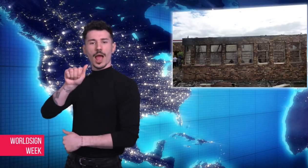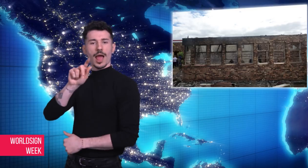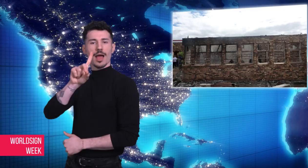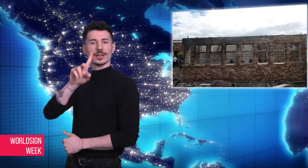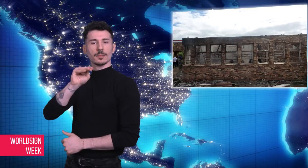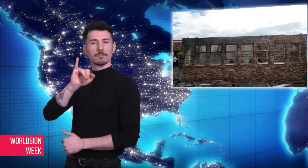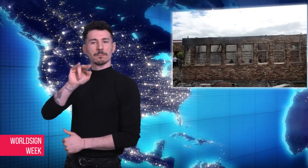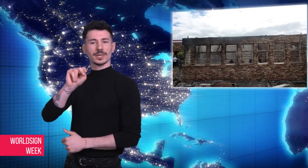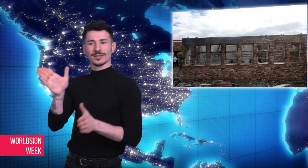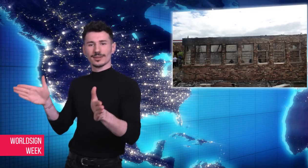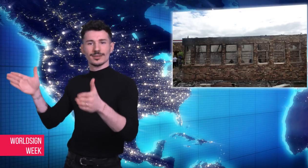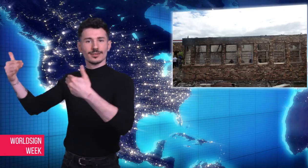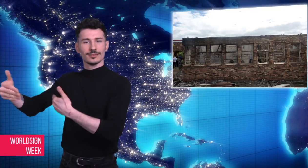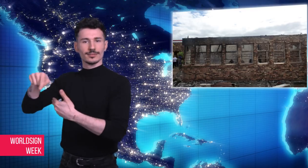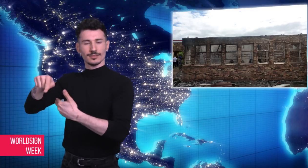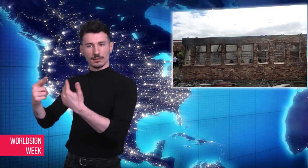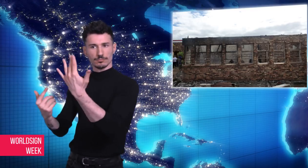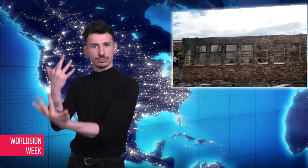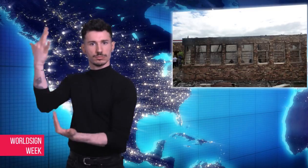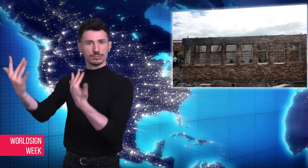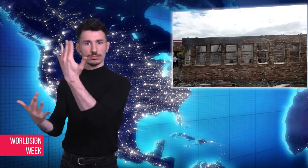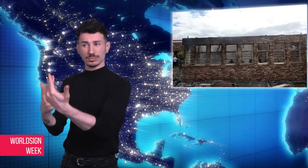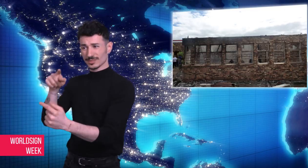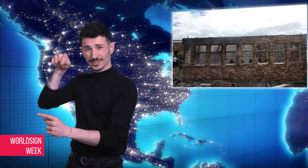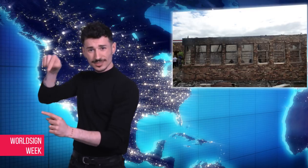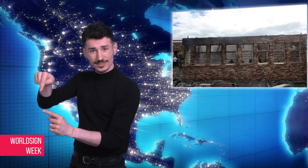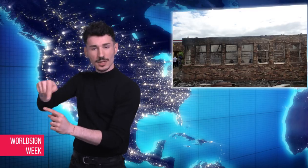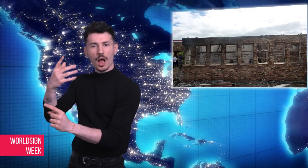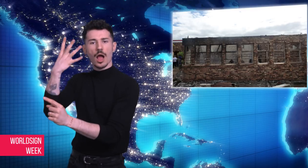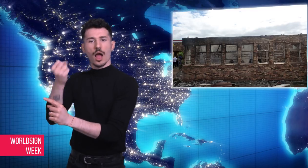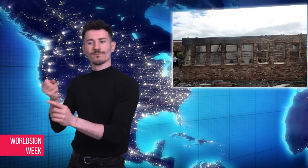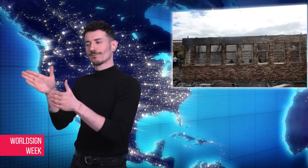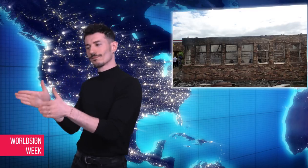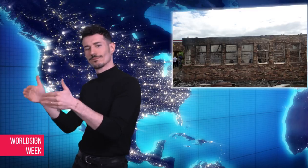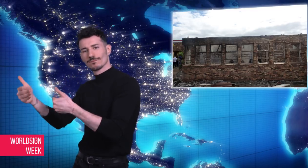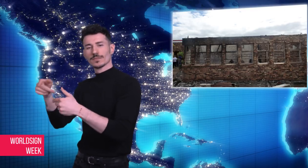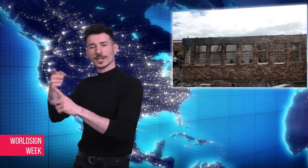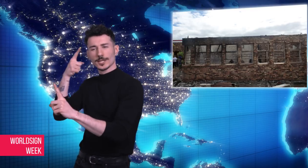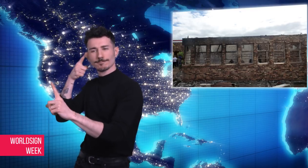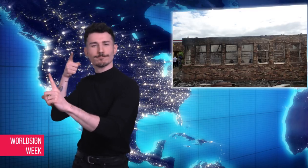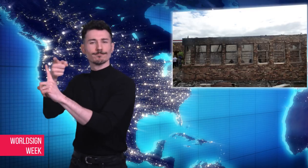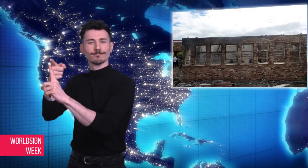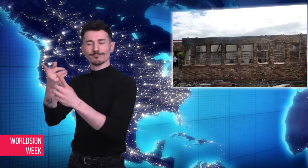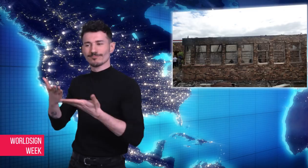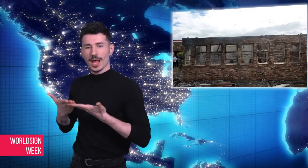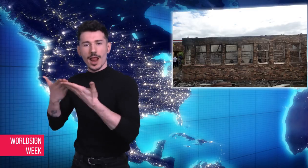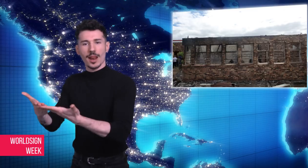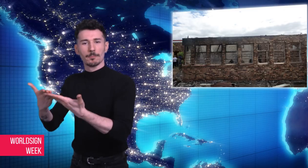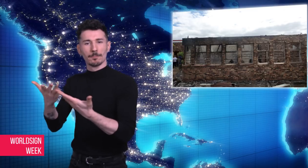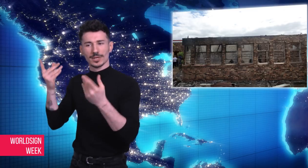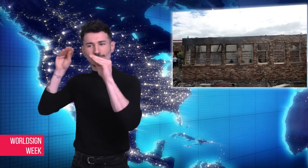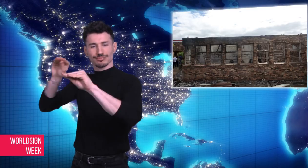The administration building also held offices for a local